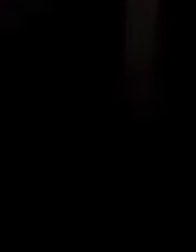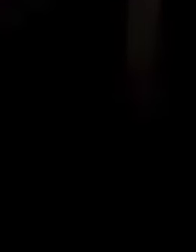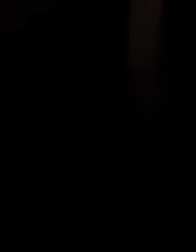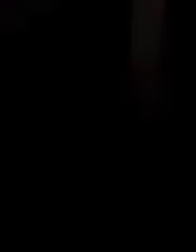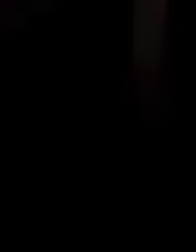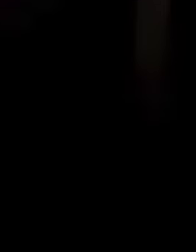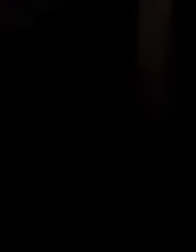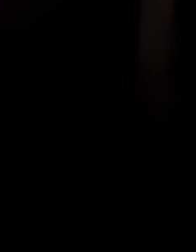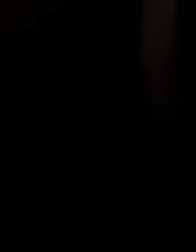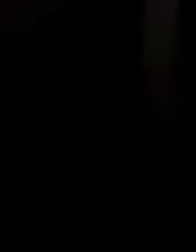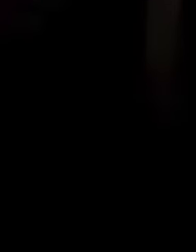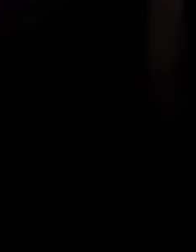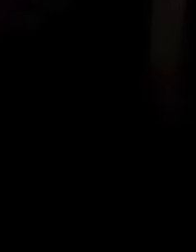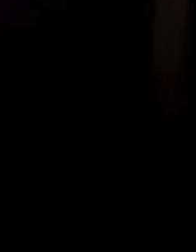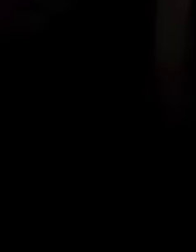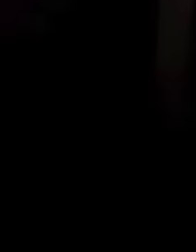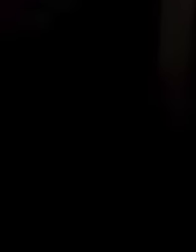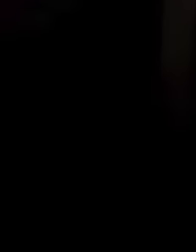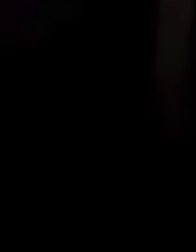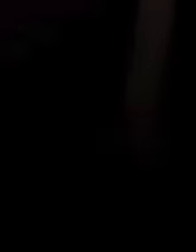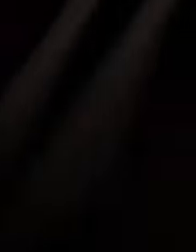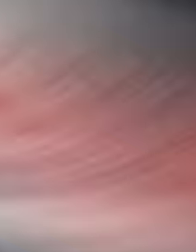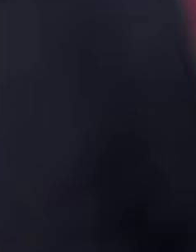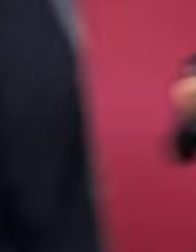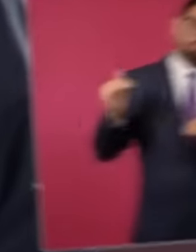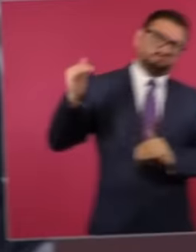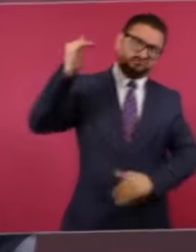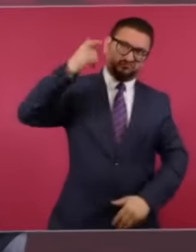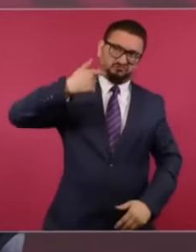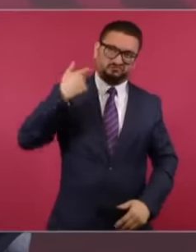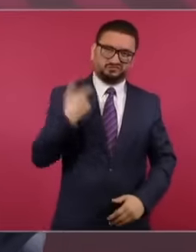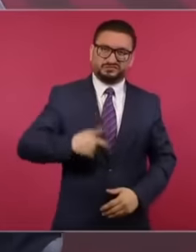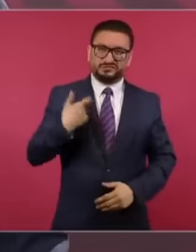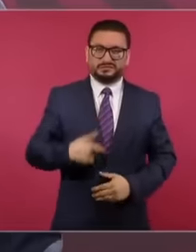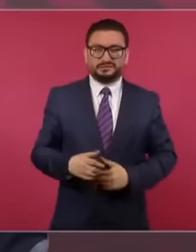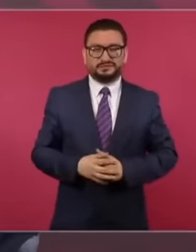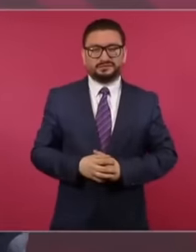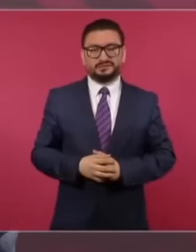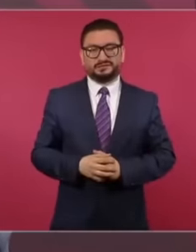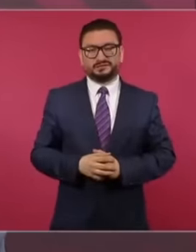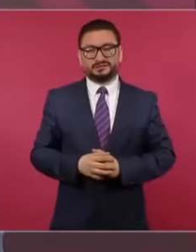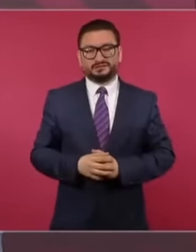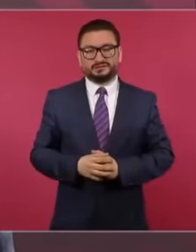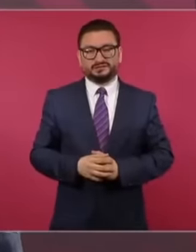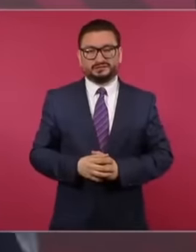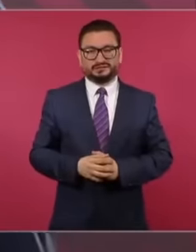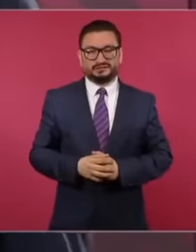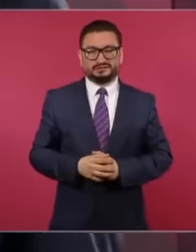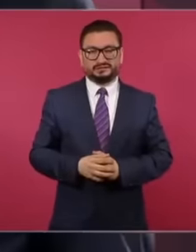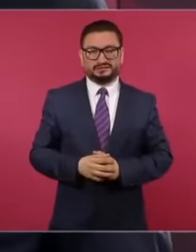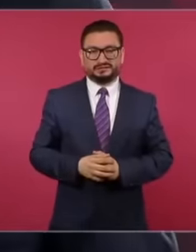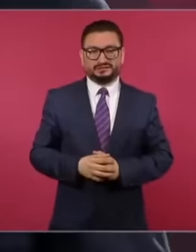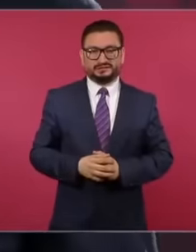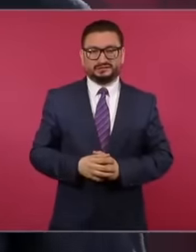part Carlos Lorete Mola himself has accused the government of Mexico that President López Obrador himself